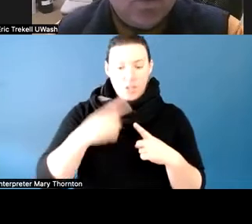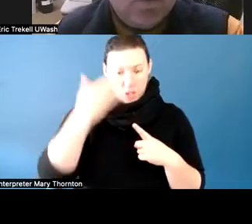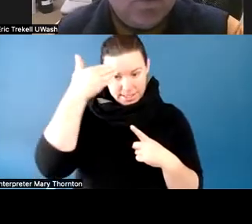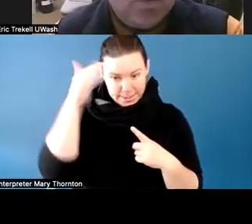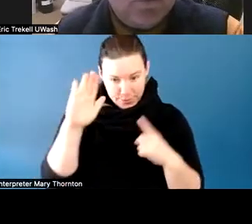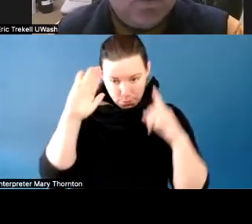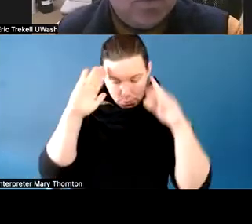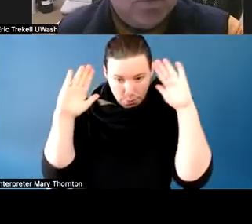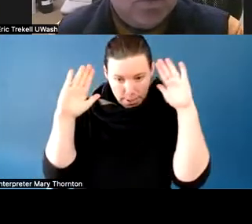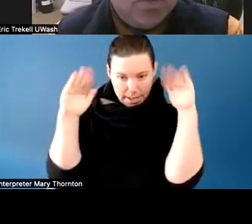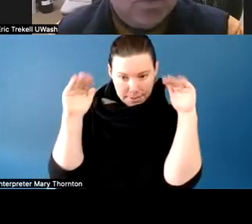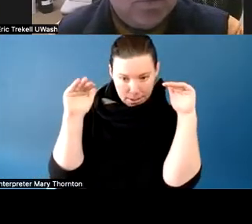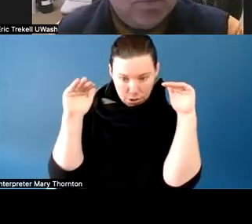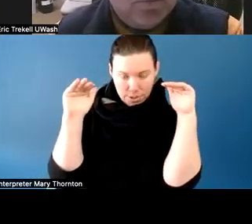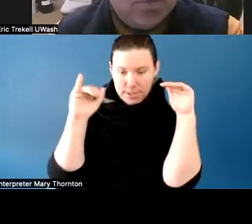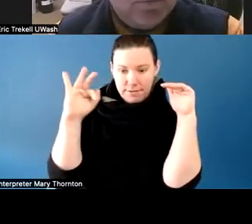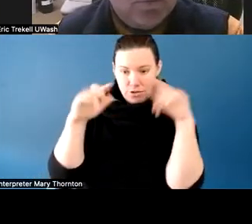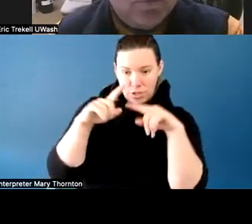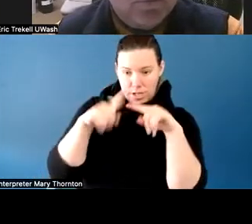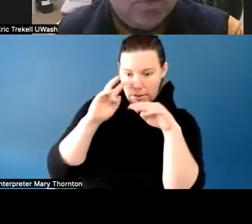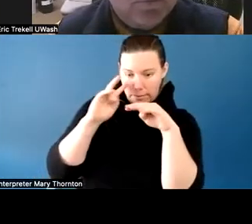she became very anxious, and engaged